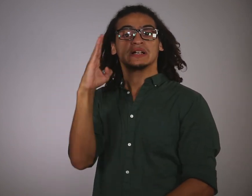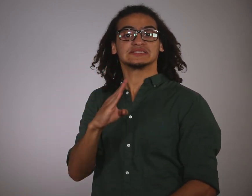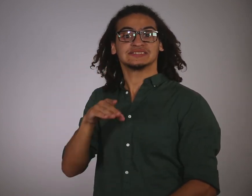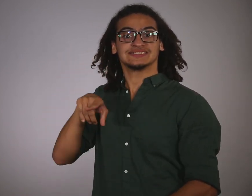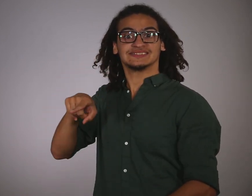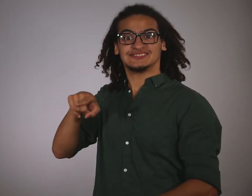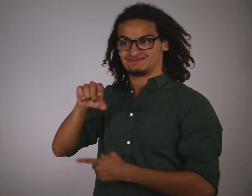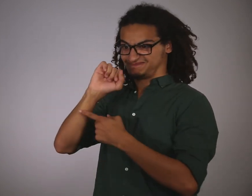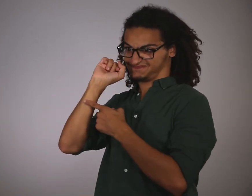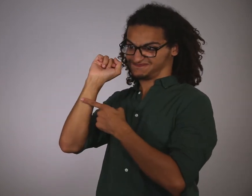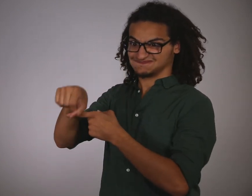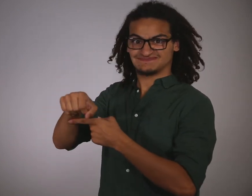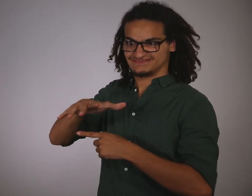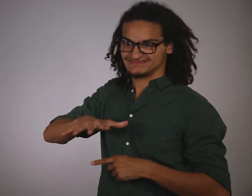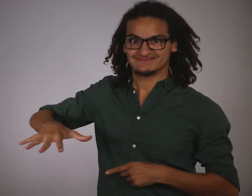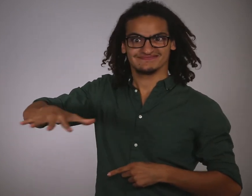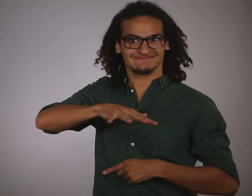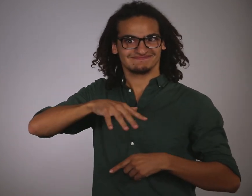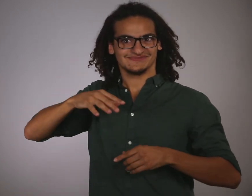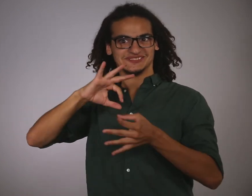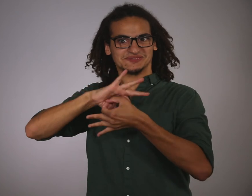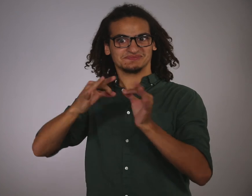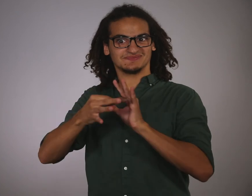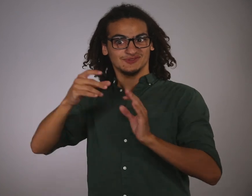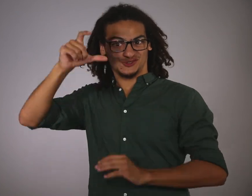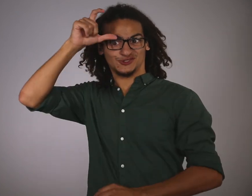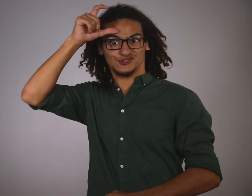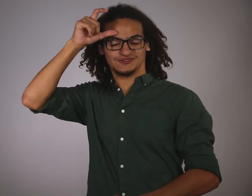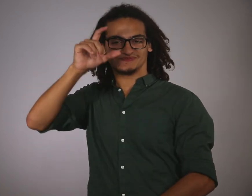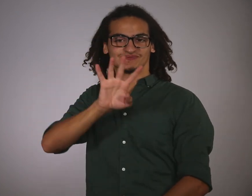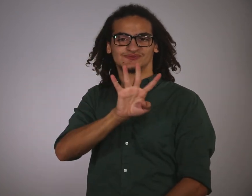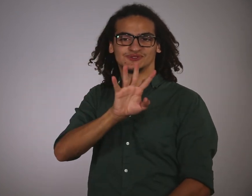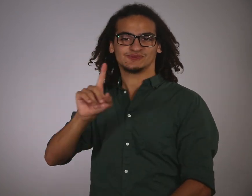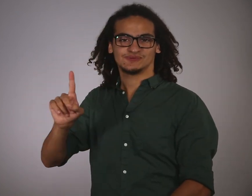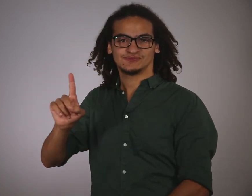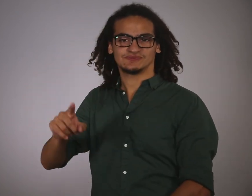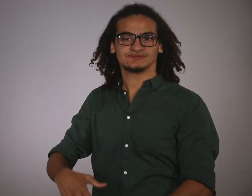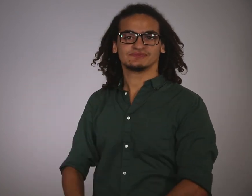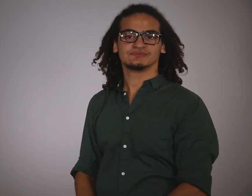Brazil defeated host country Turkey 4-1.